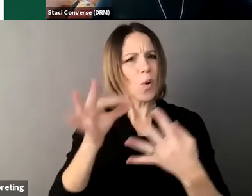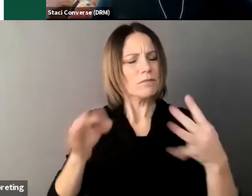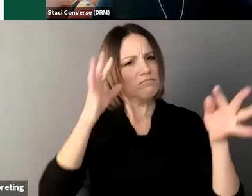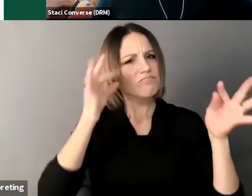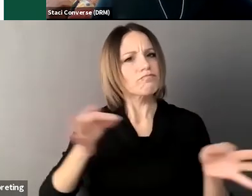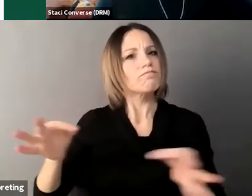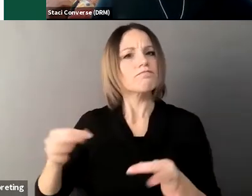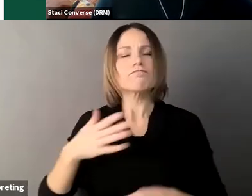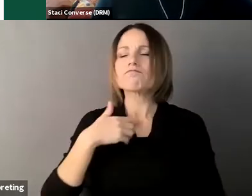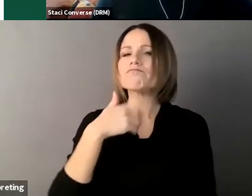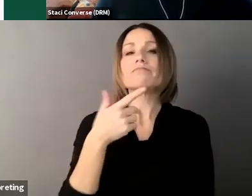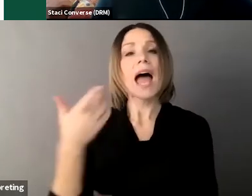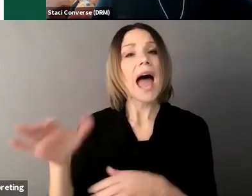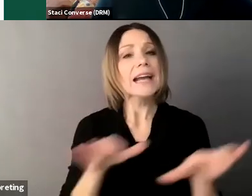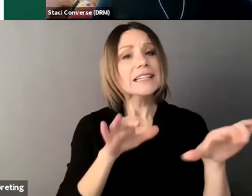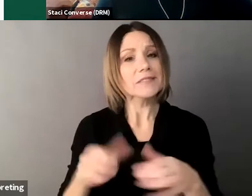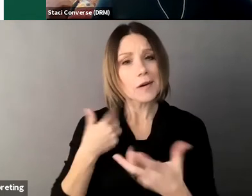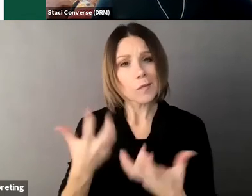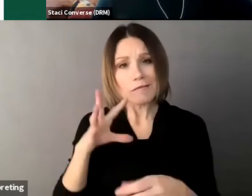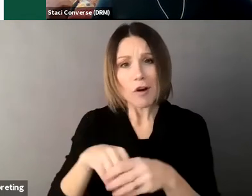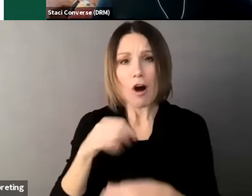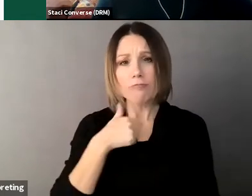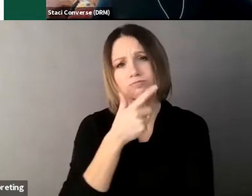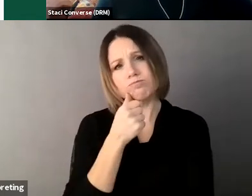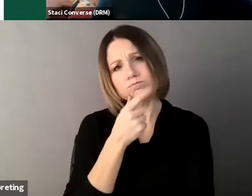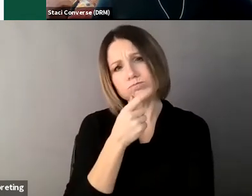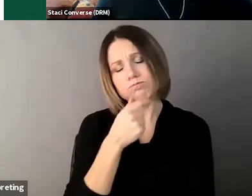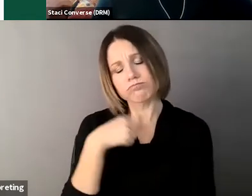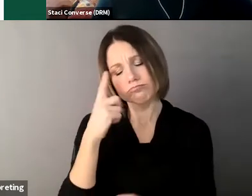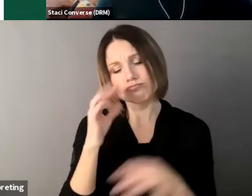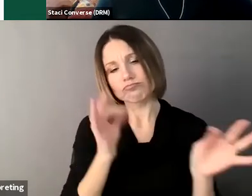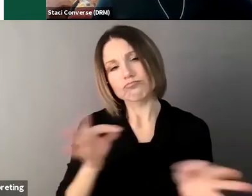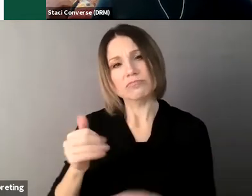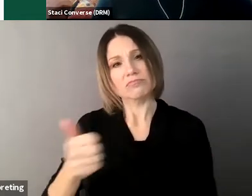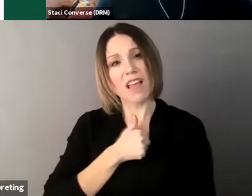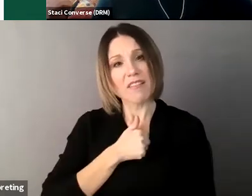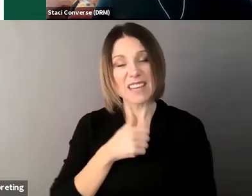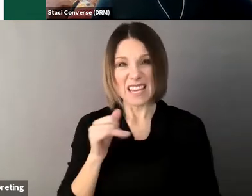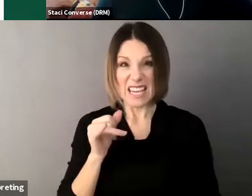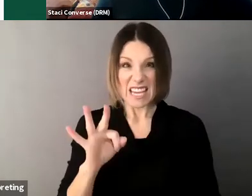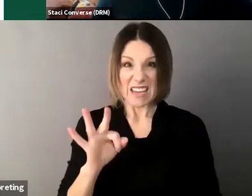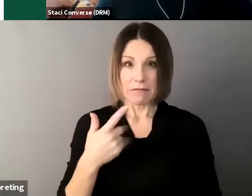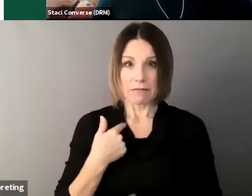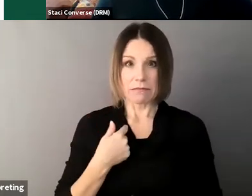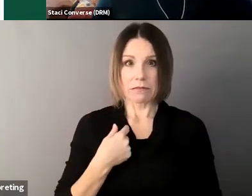if I wasn't able to have input in my life I would feel like I was in prison it empowers me